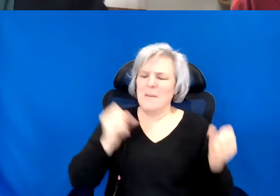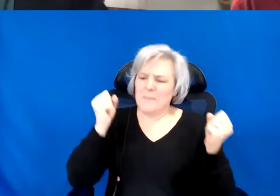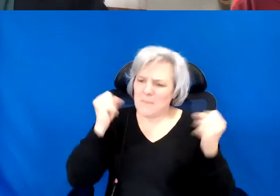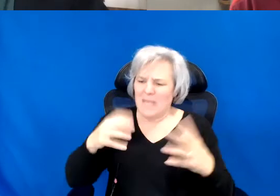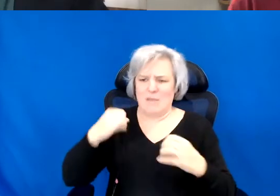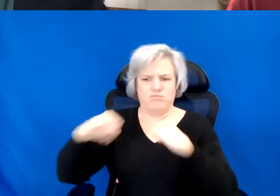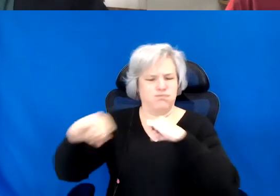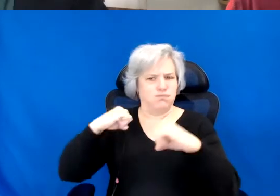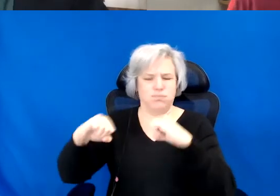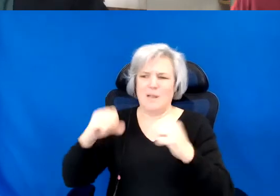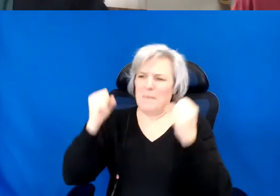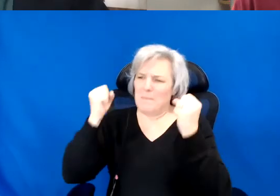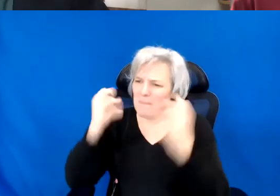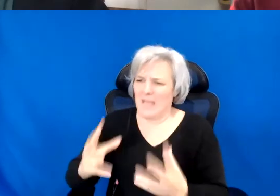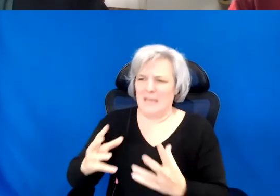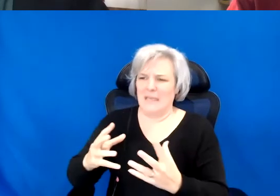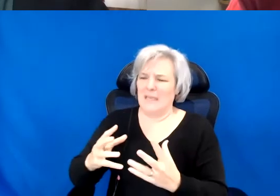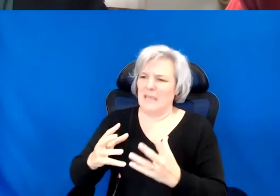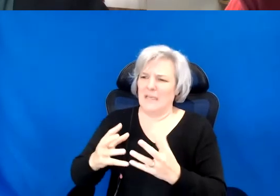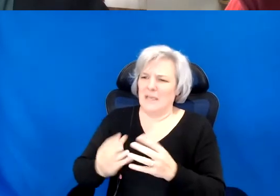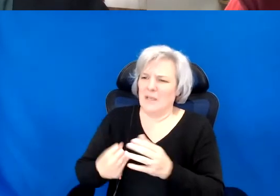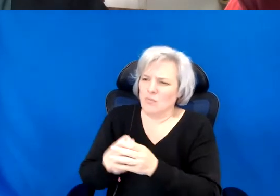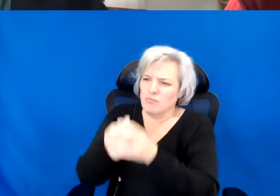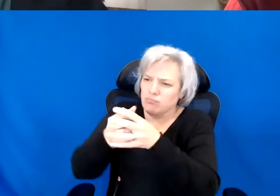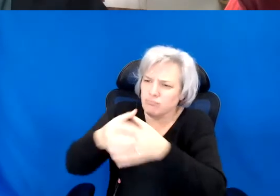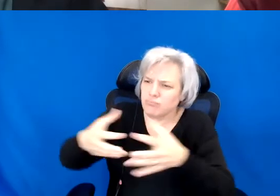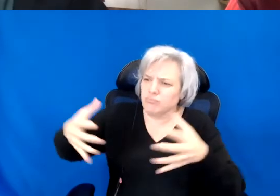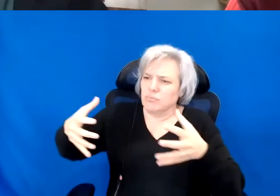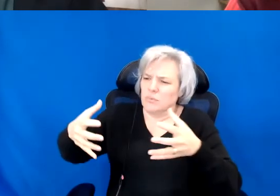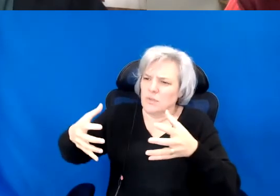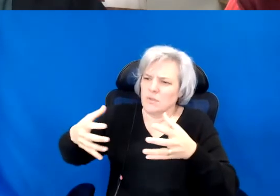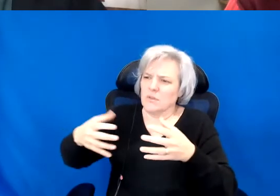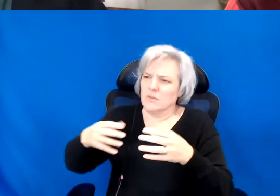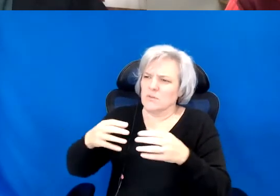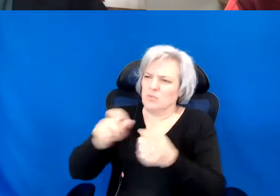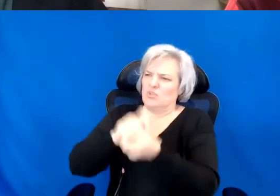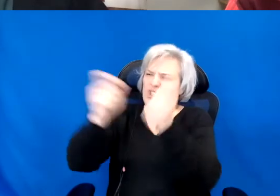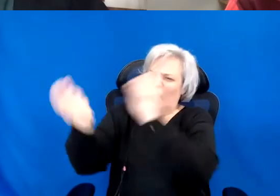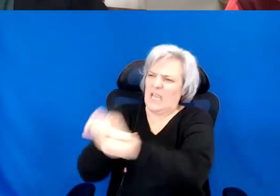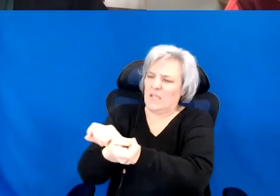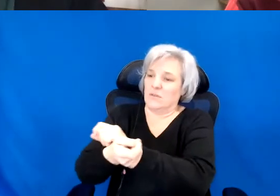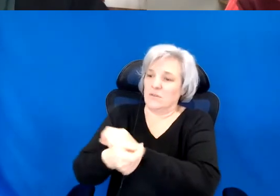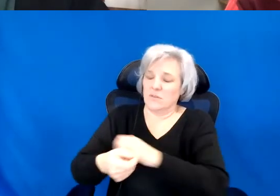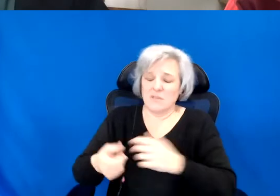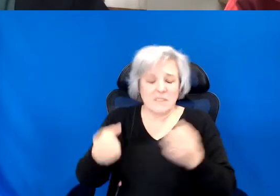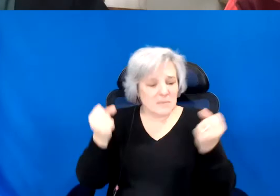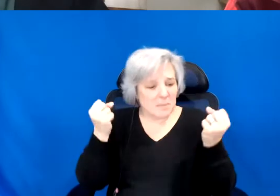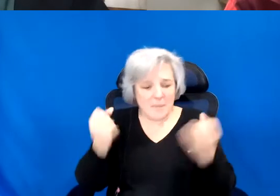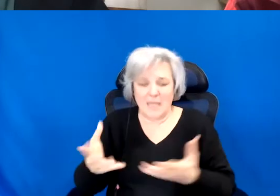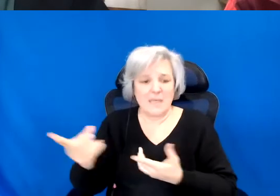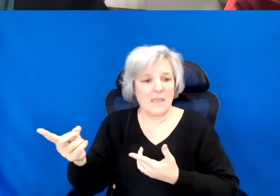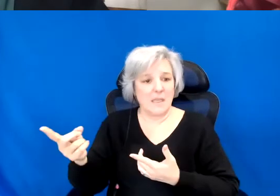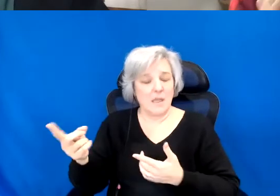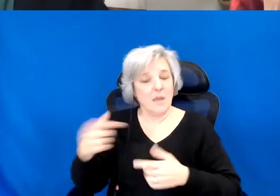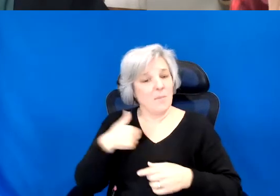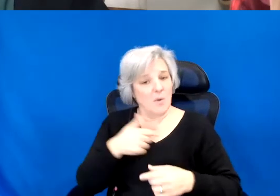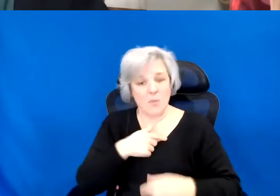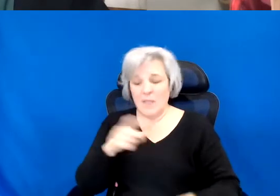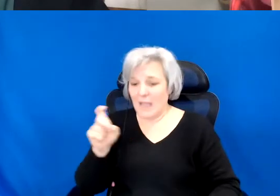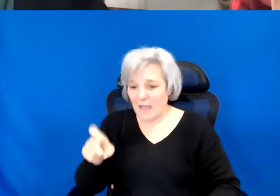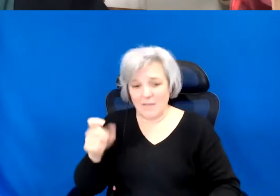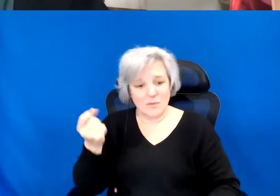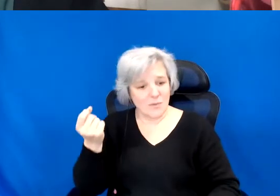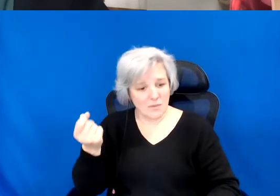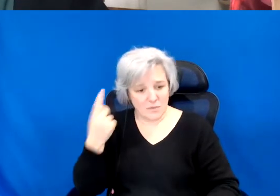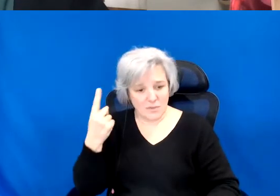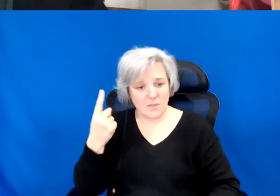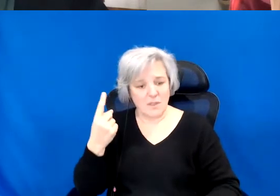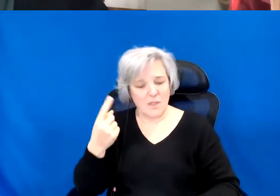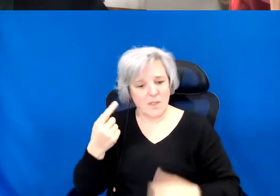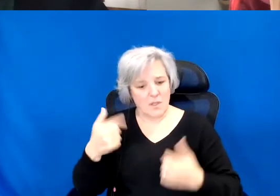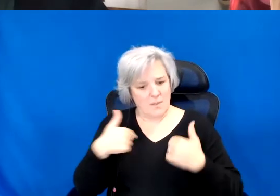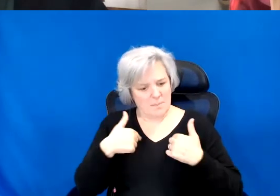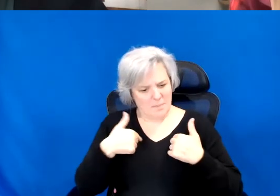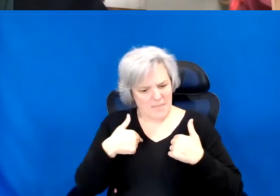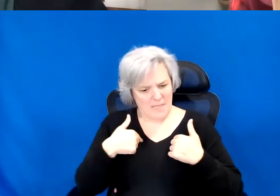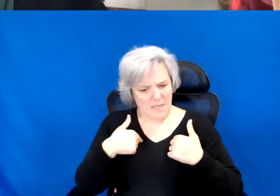Or minority highest narratives. That led us understand, ourselves in relation,